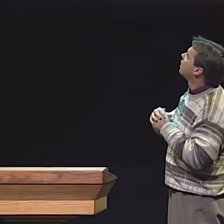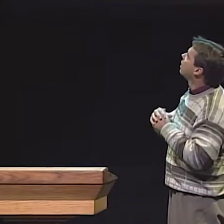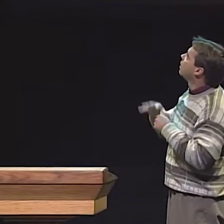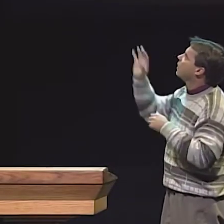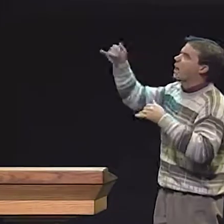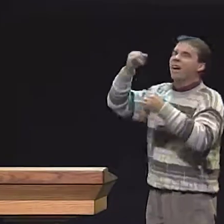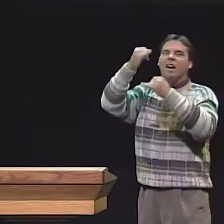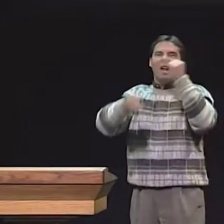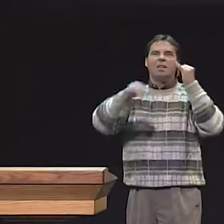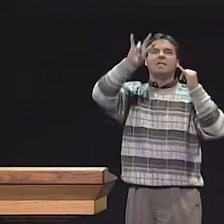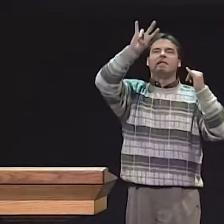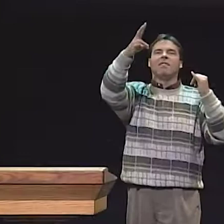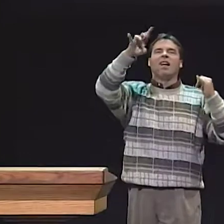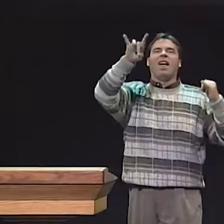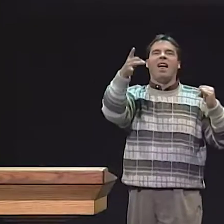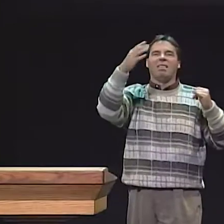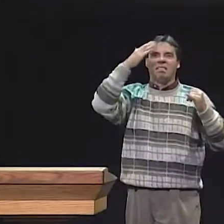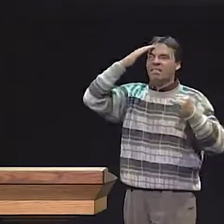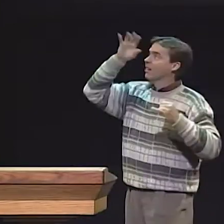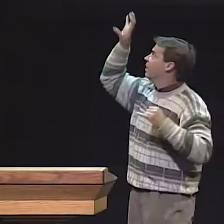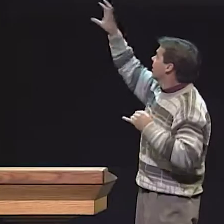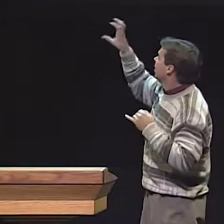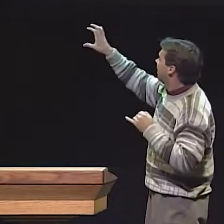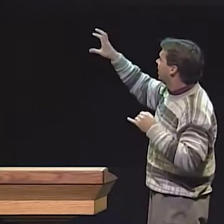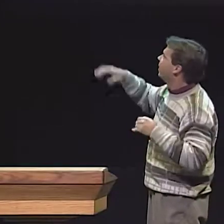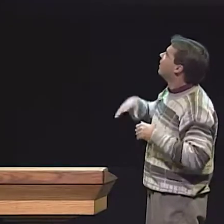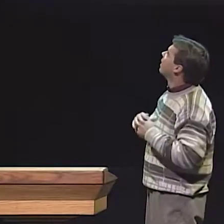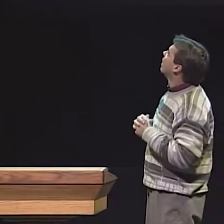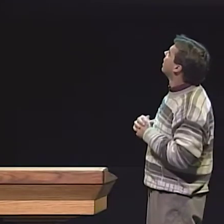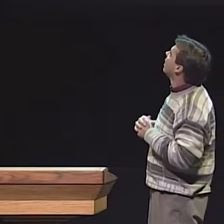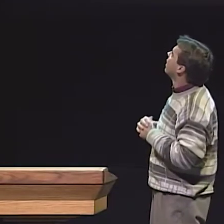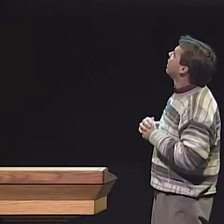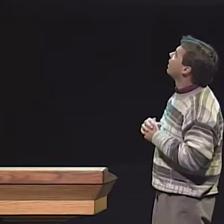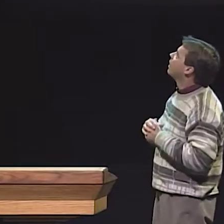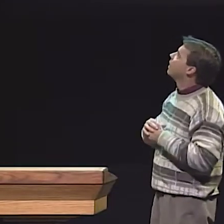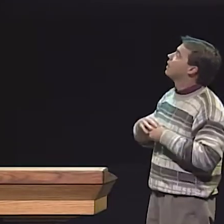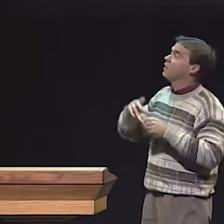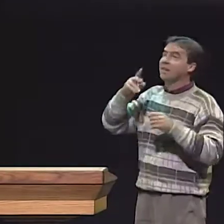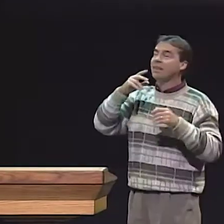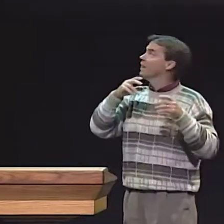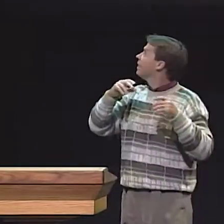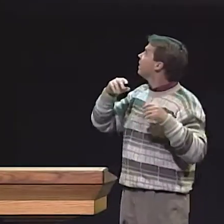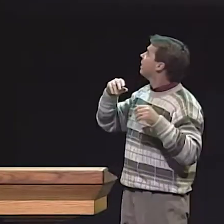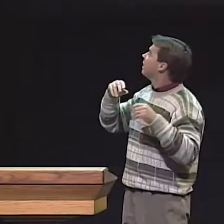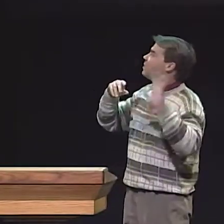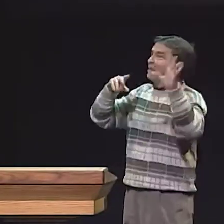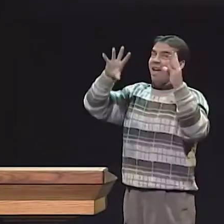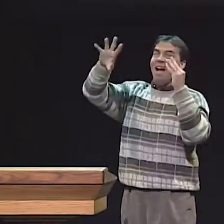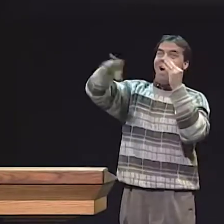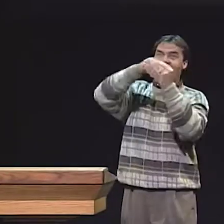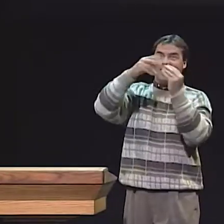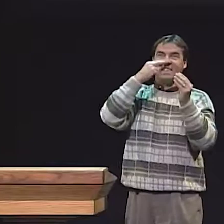IN ANOTHER PLACE, BUT I'M NOT GONNA BE TALKING ABOUT THAT TODAY. AND THESE ARE THE SEVENTH AND EIGHTH CATEGORIES THAT WE LOOKED AT.